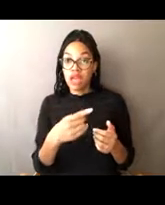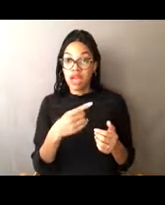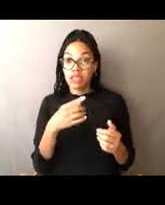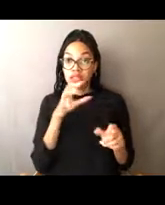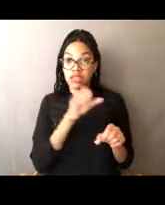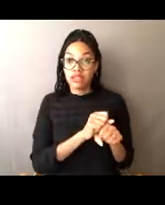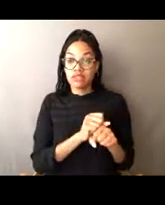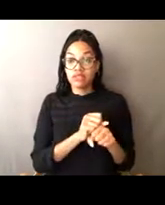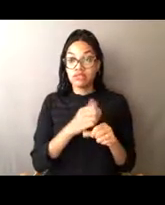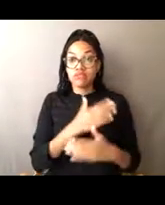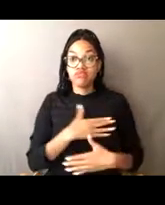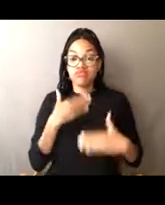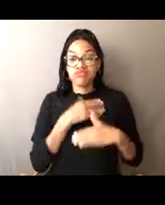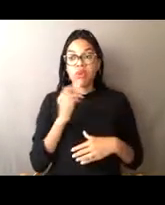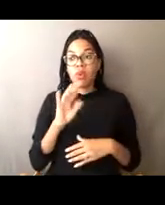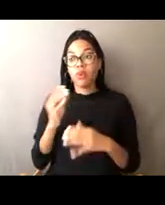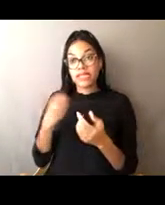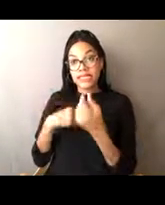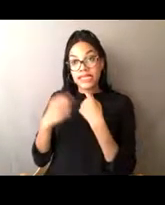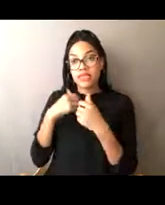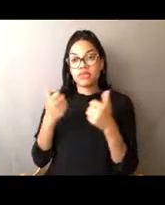Theodore says that he eats fish from the store.